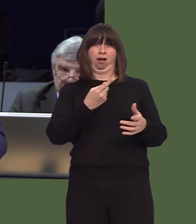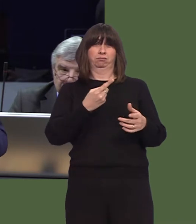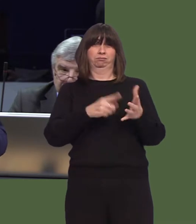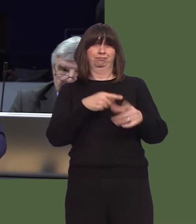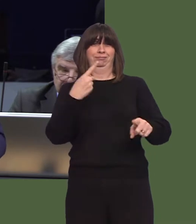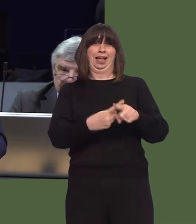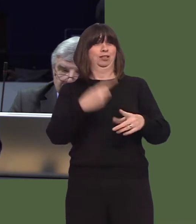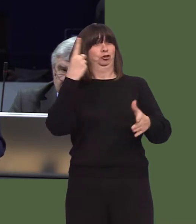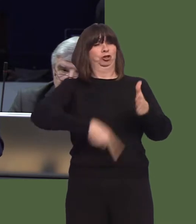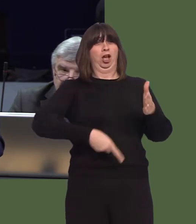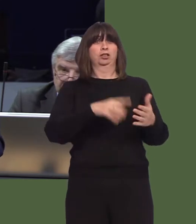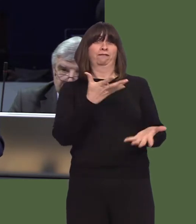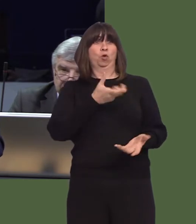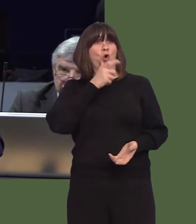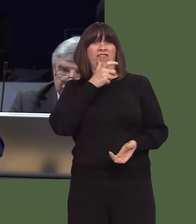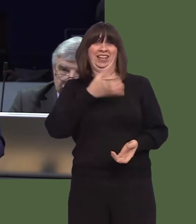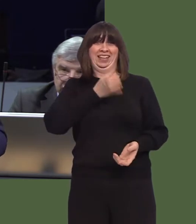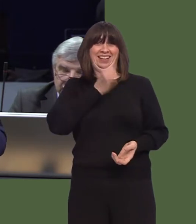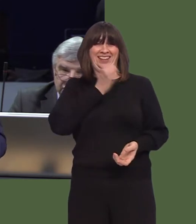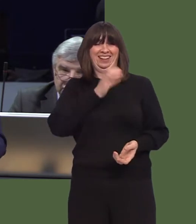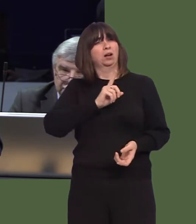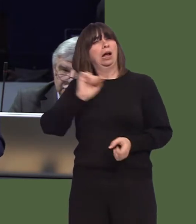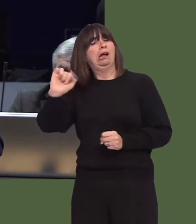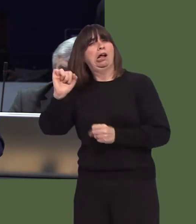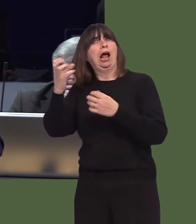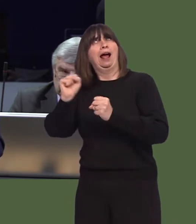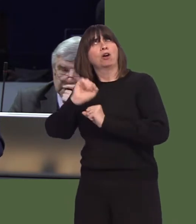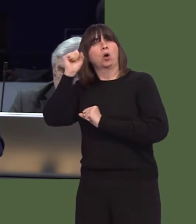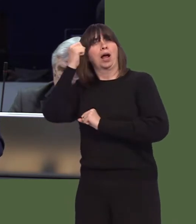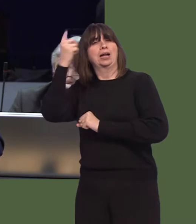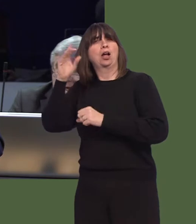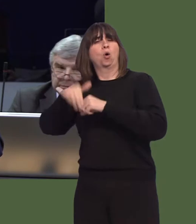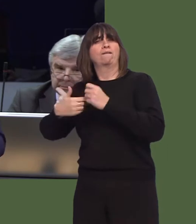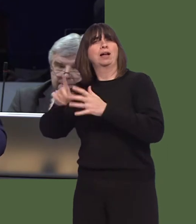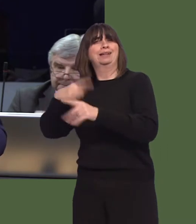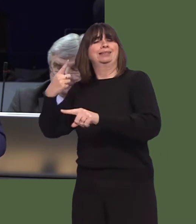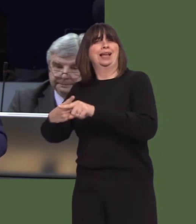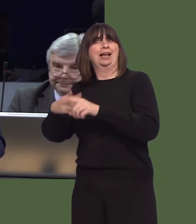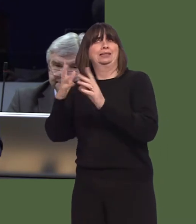posib ar gyfer lefi ar blastig un-defnydd fel un o'r pedair treth newydd rydych chi'n eu hystyried.